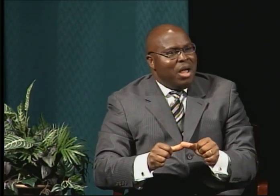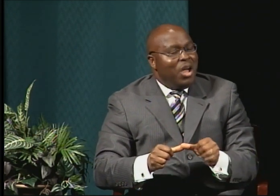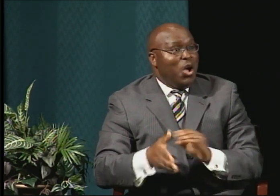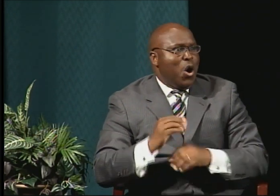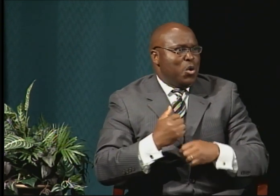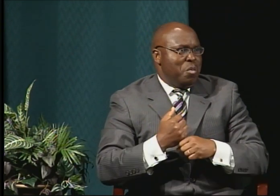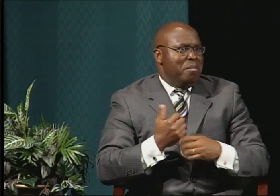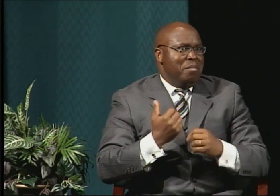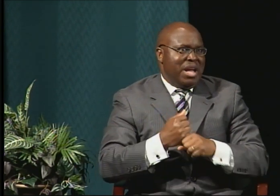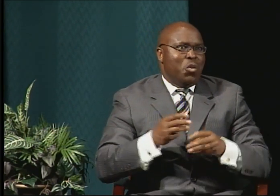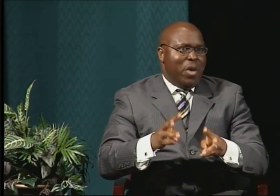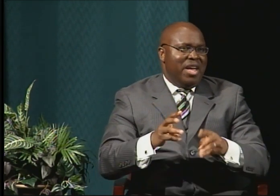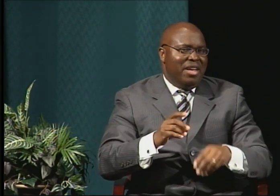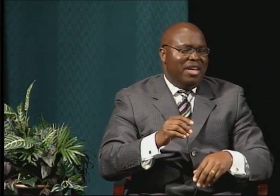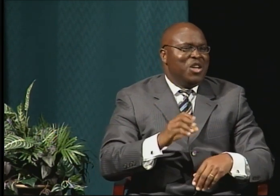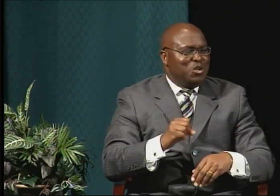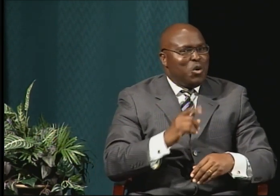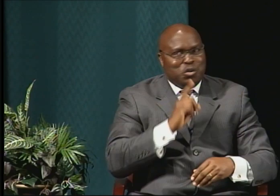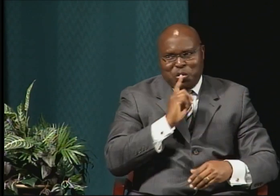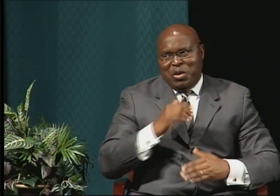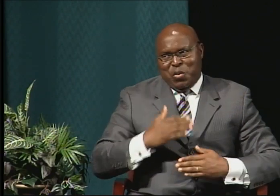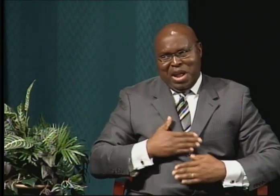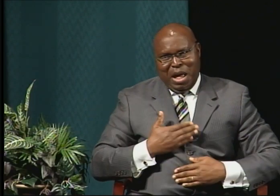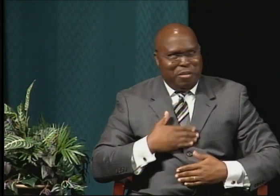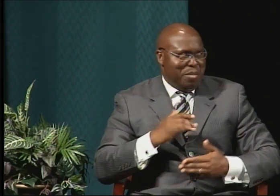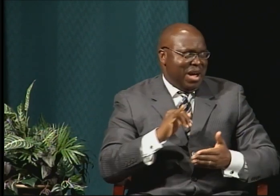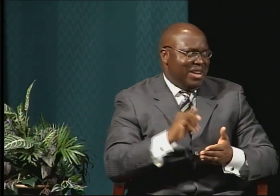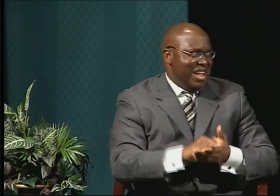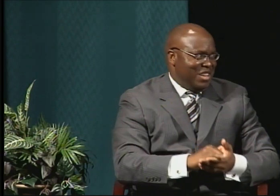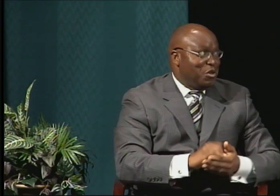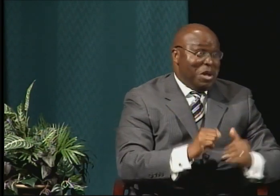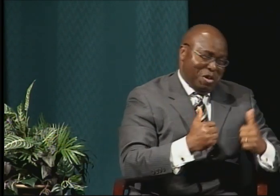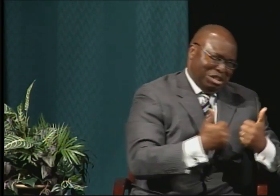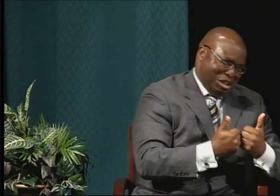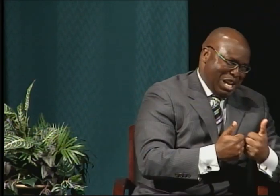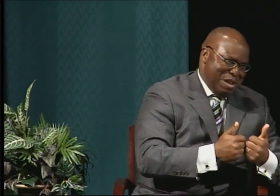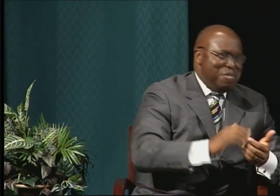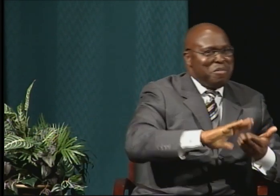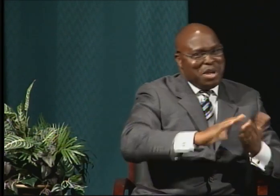So I'm really happy about that. So even challenges can become good.